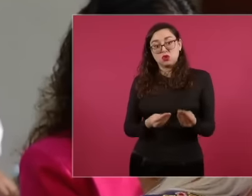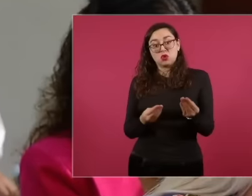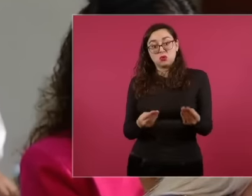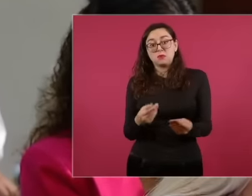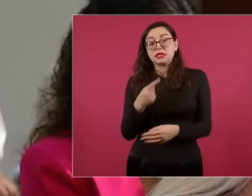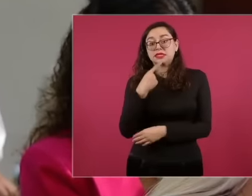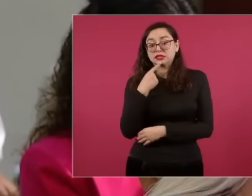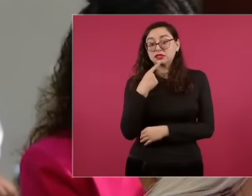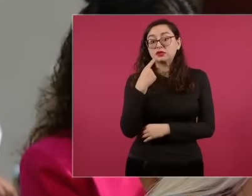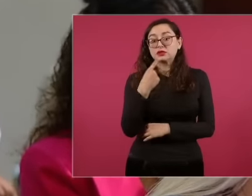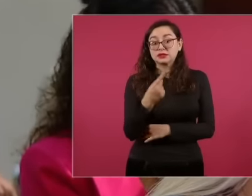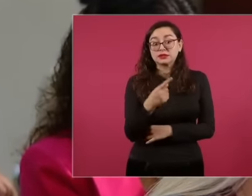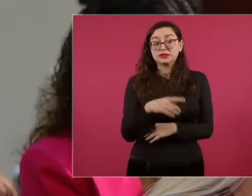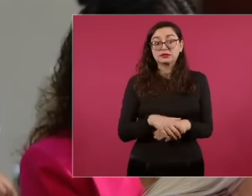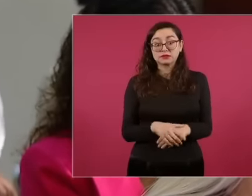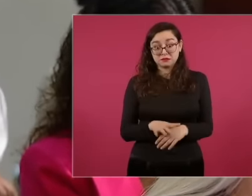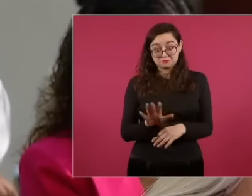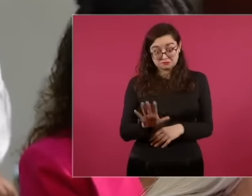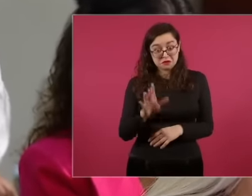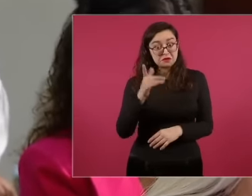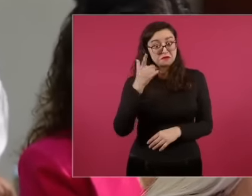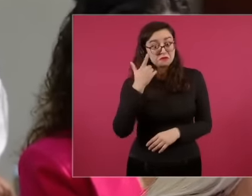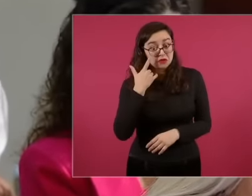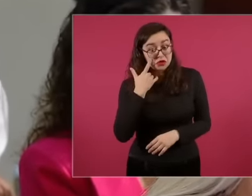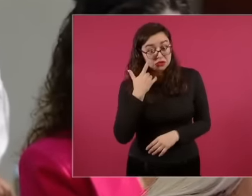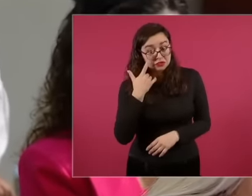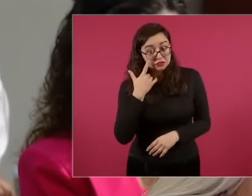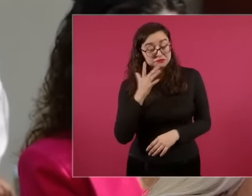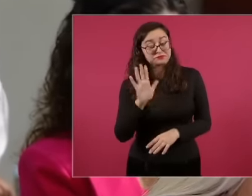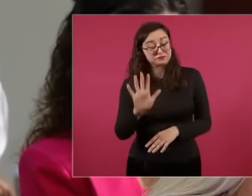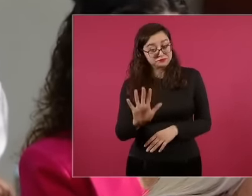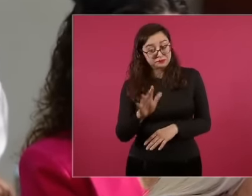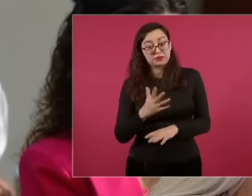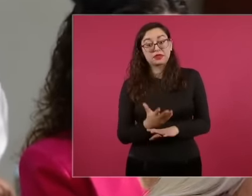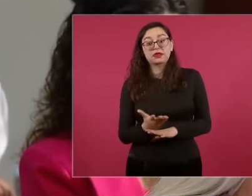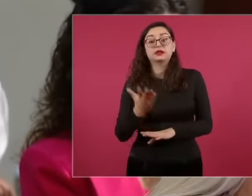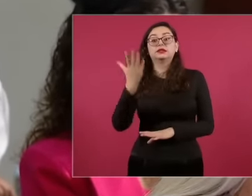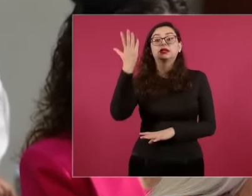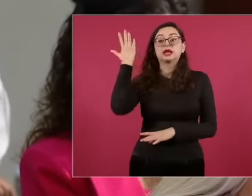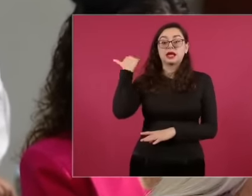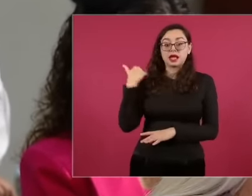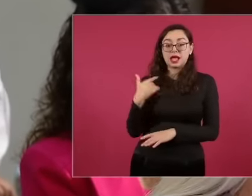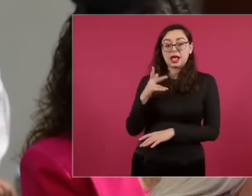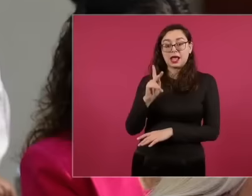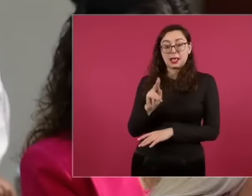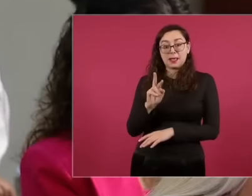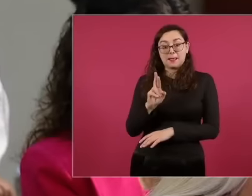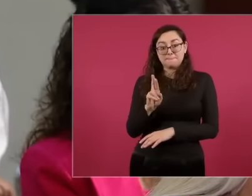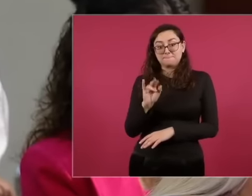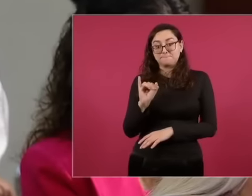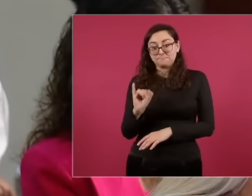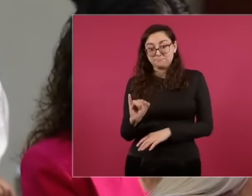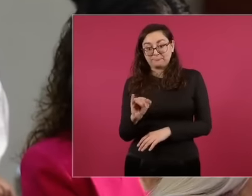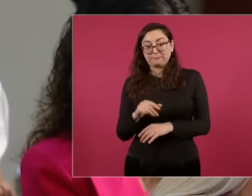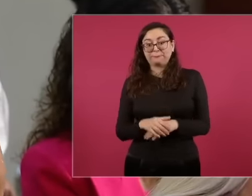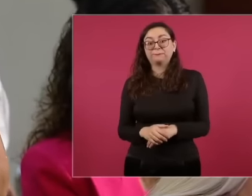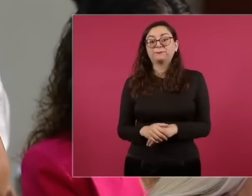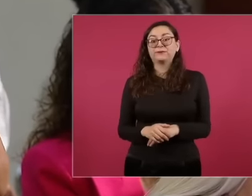that just look at what it says that in the times of the Pri, there were 10 contracts for small